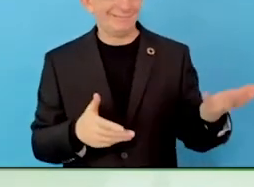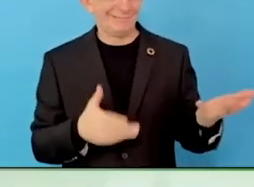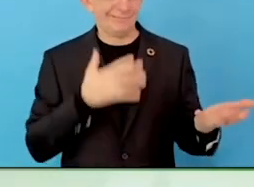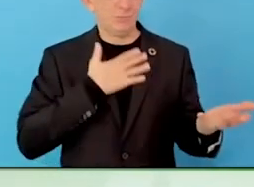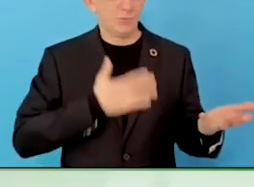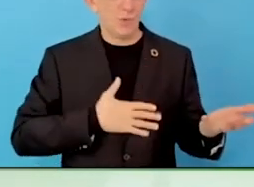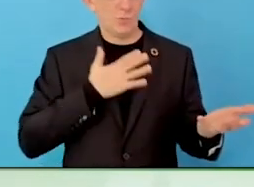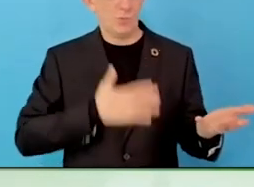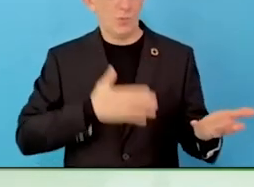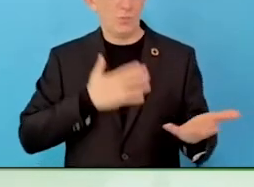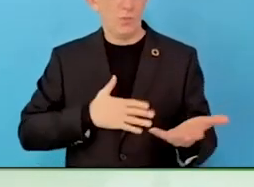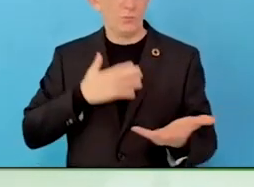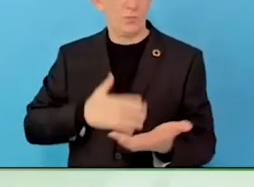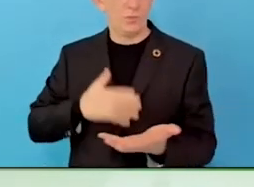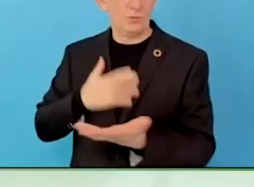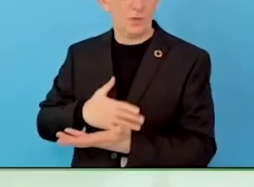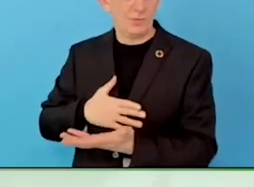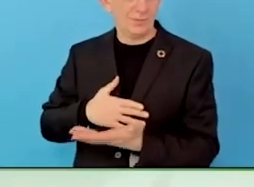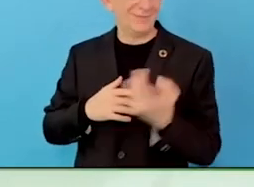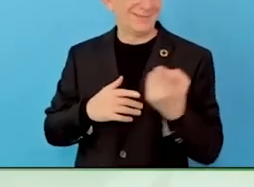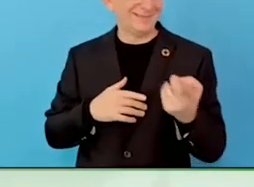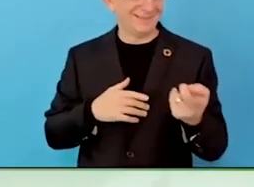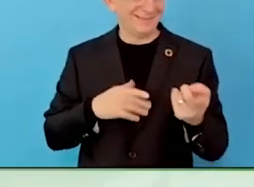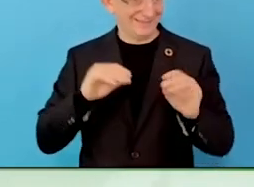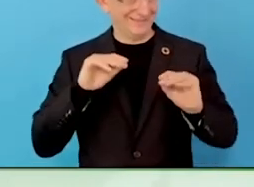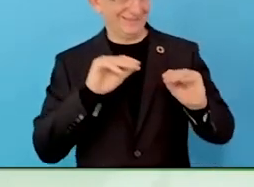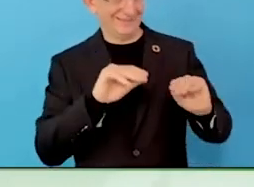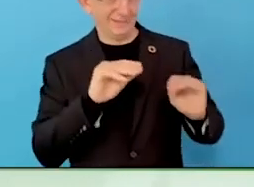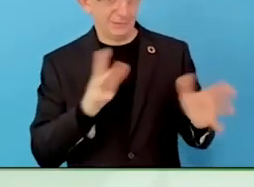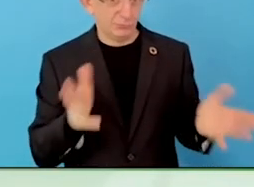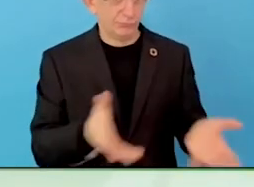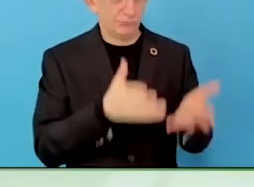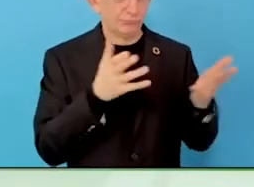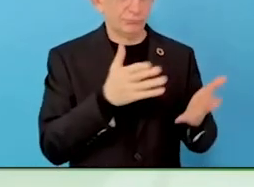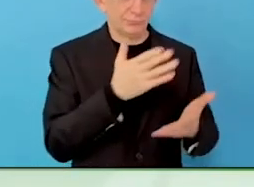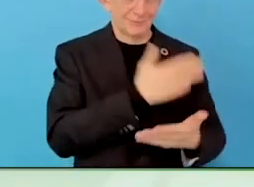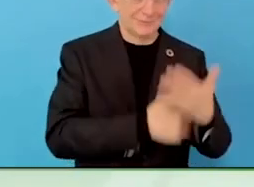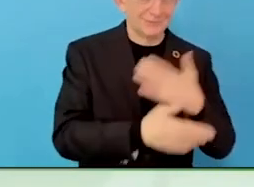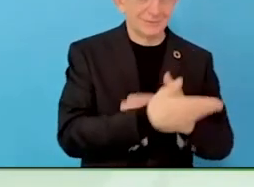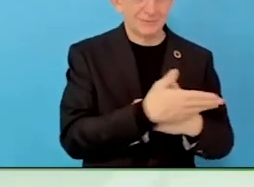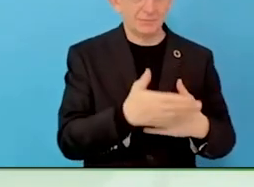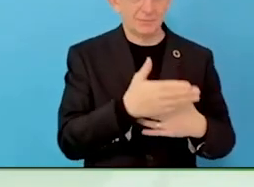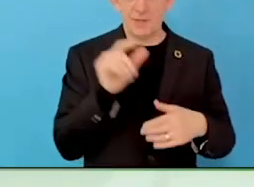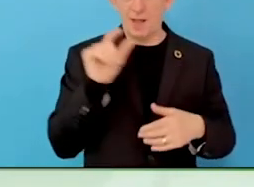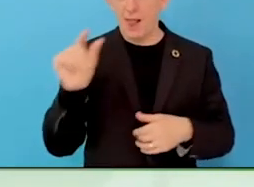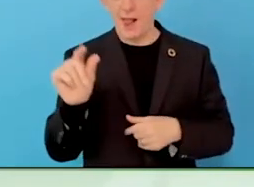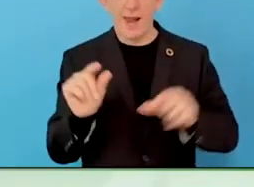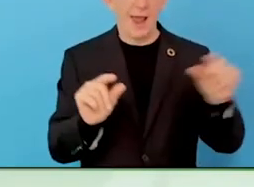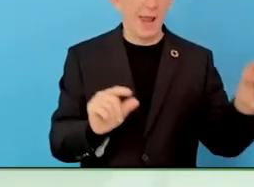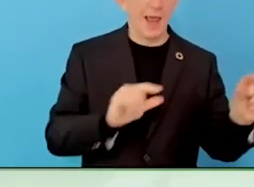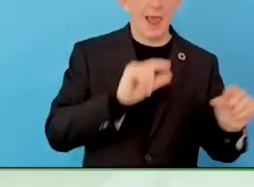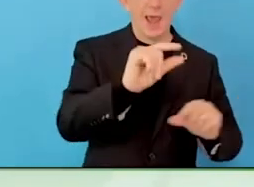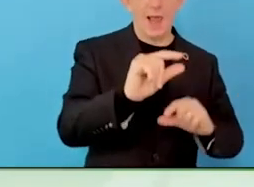not look at the job market dynamics, problems caused. One of the problems is low expectations.